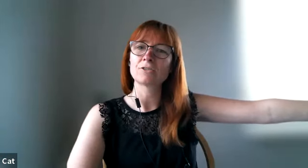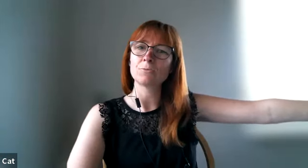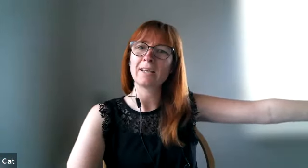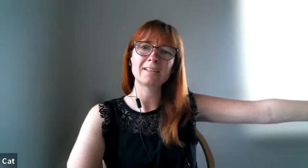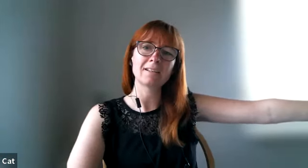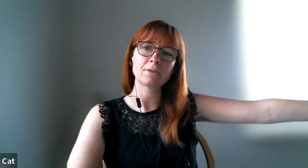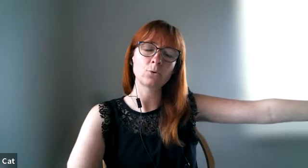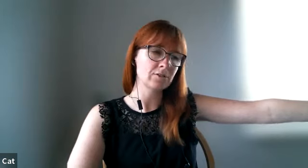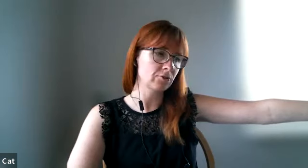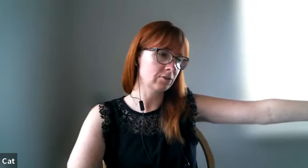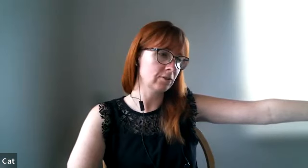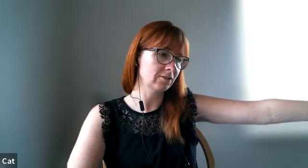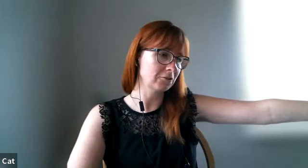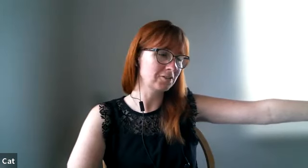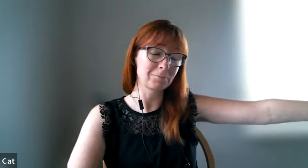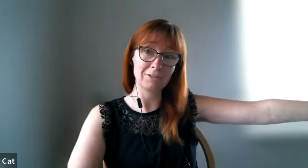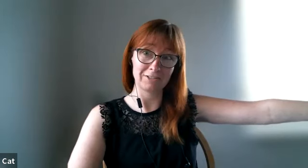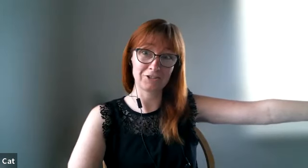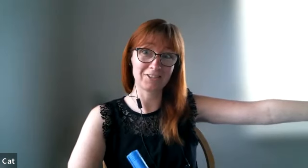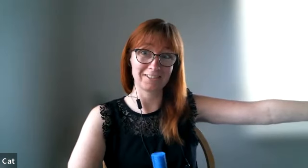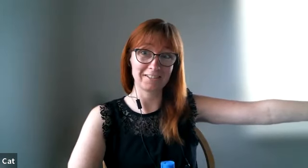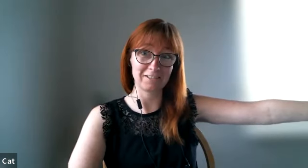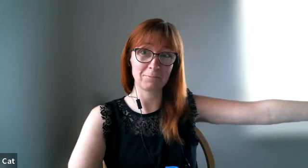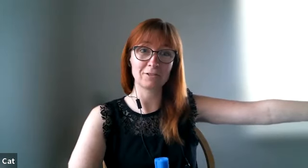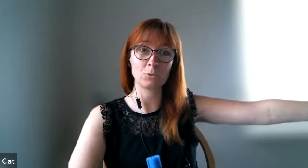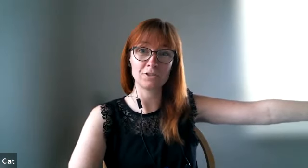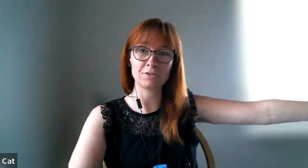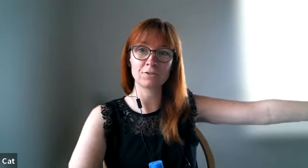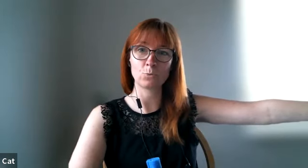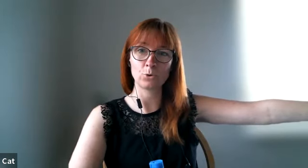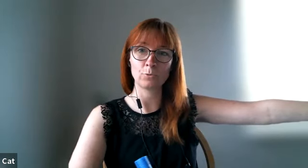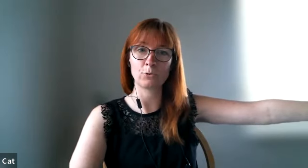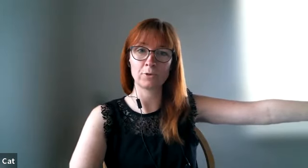so and the questions it's not to diminish the test but the questions were pretty